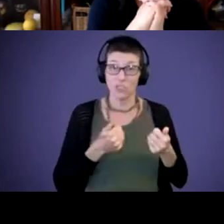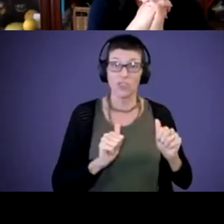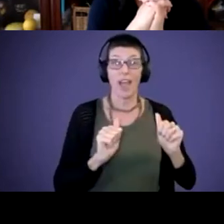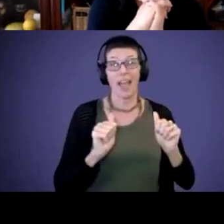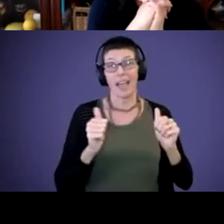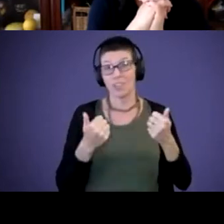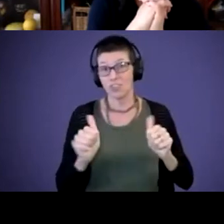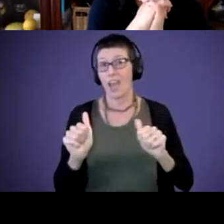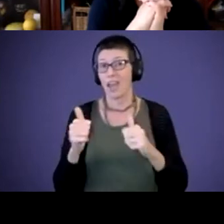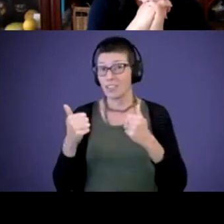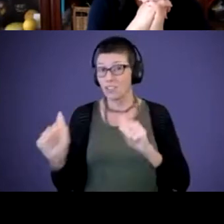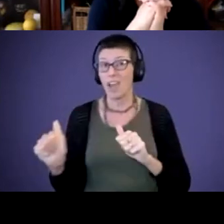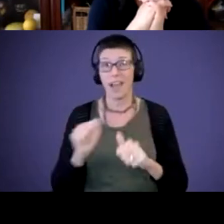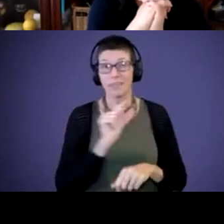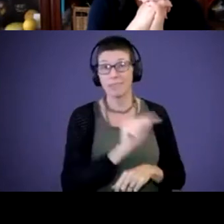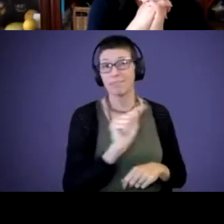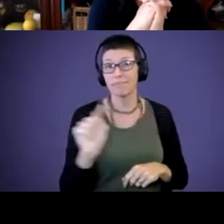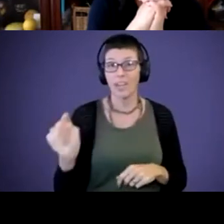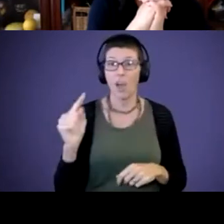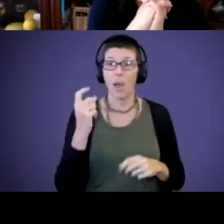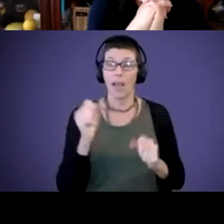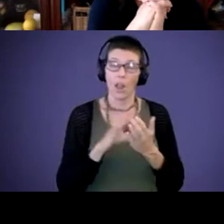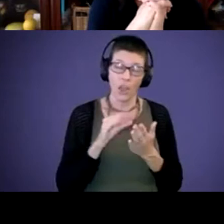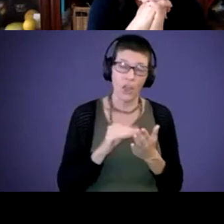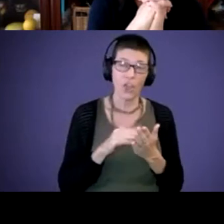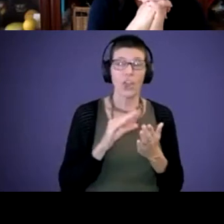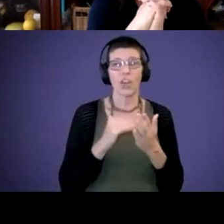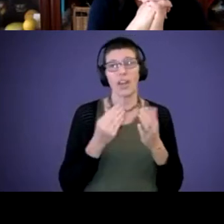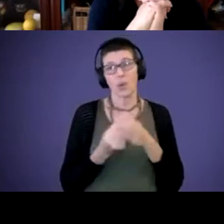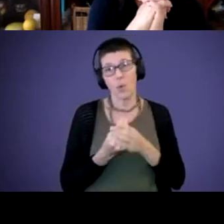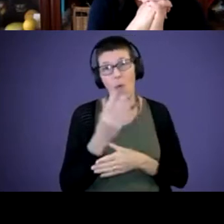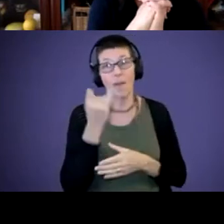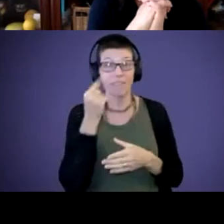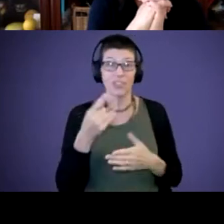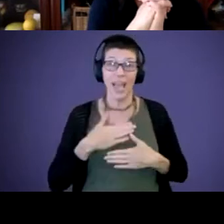We always can learn and grow and as long as she's happy, as long as your kids are happy and healthy,